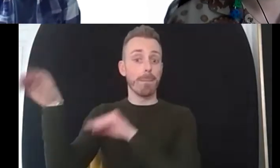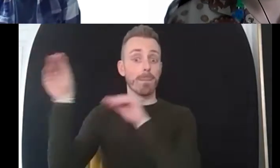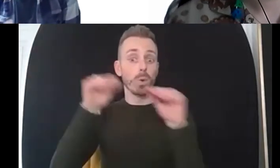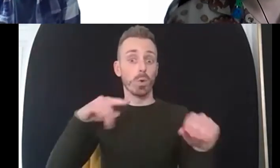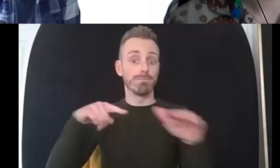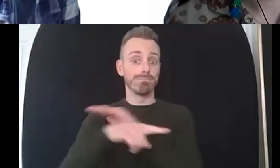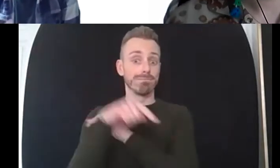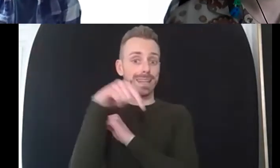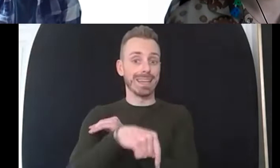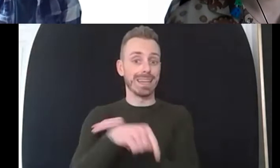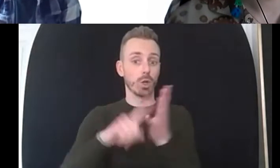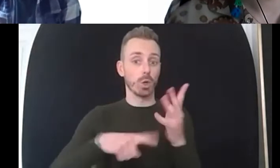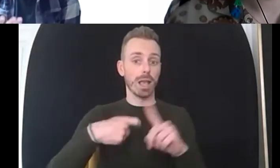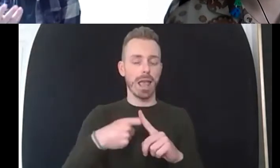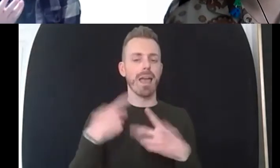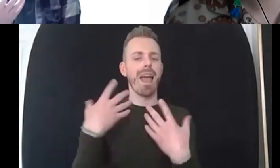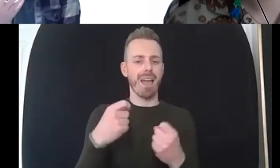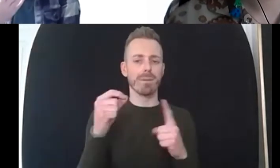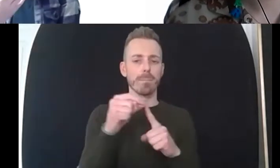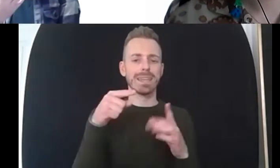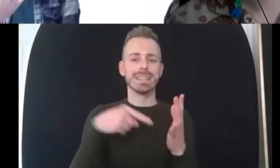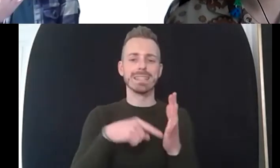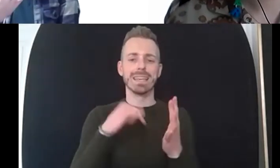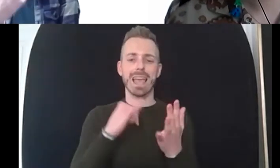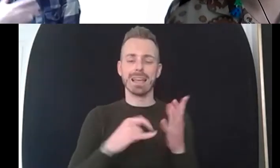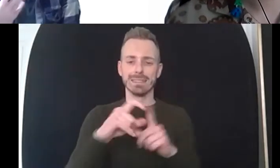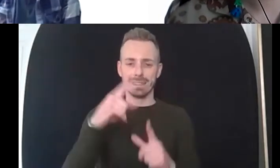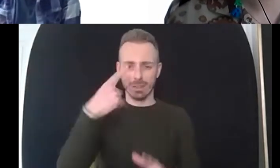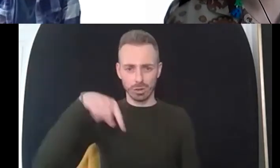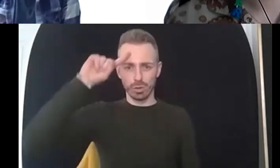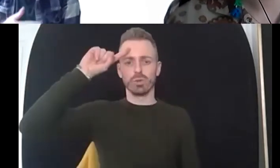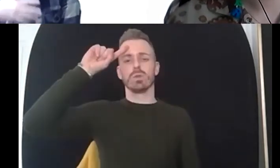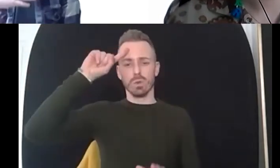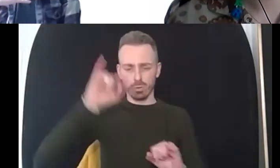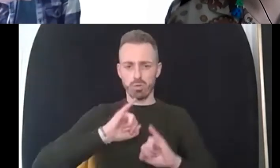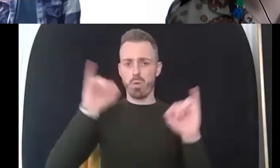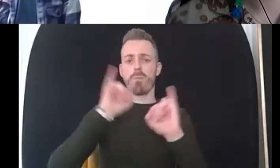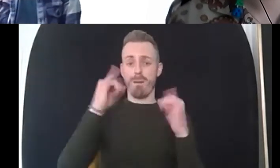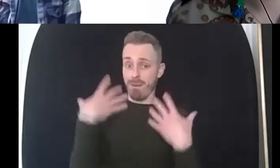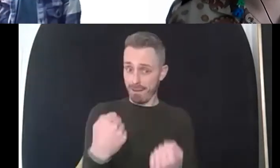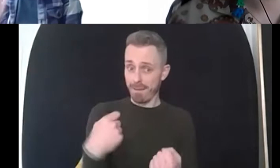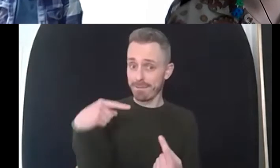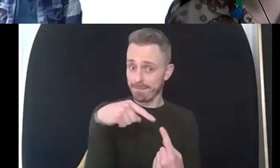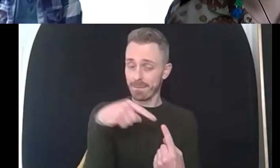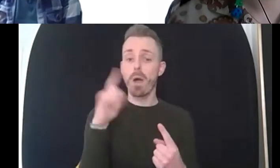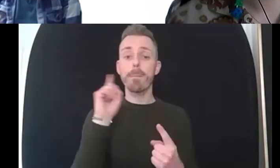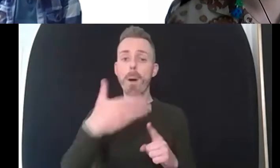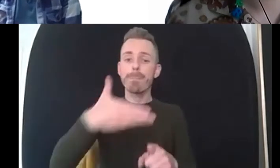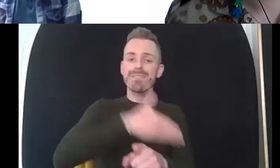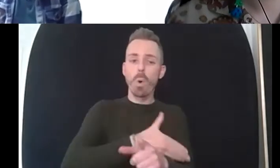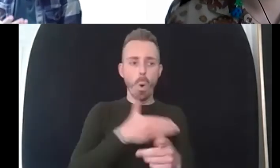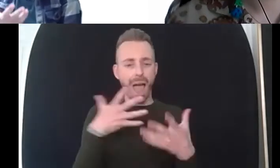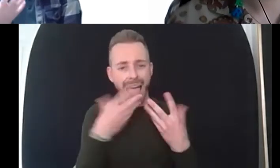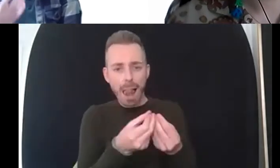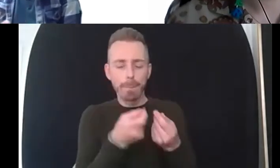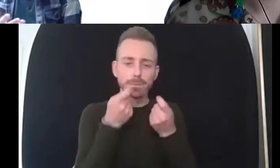from trauma um but before you can treat the trauma before you can treat the ptsd um you've got to